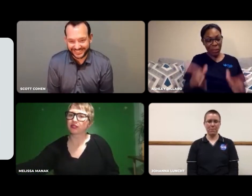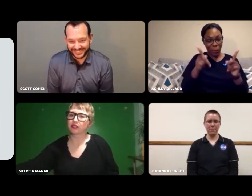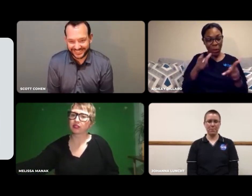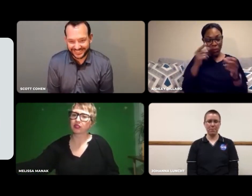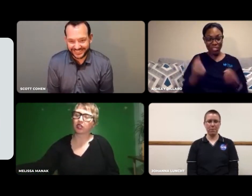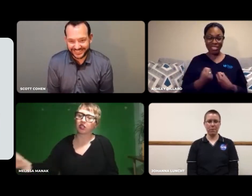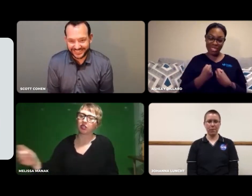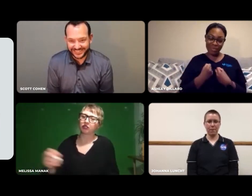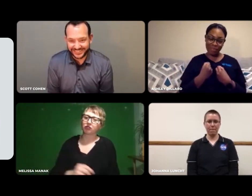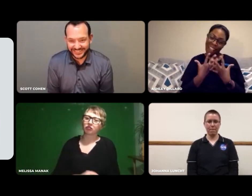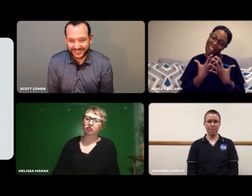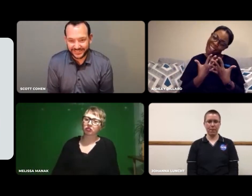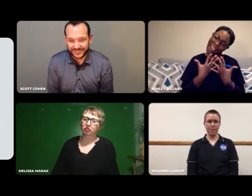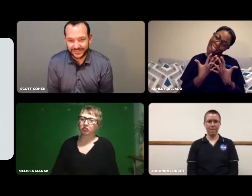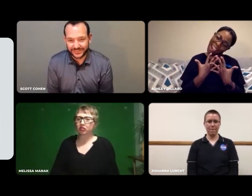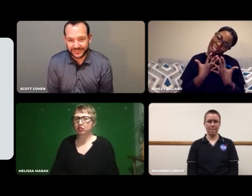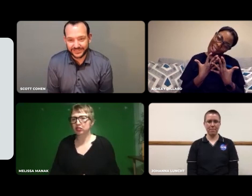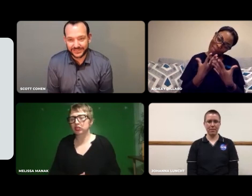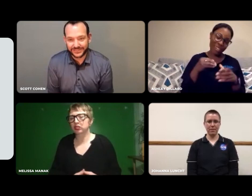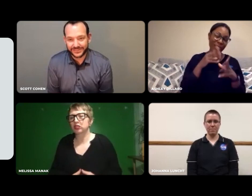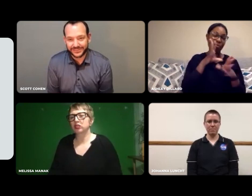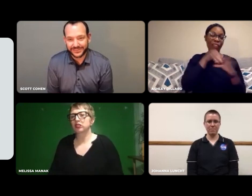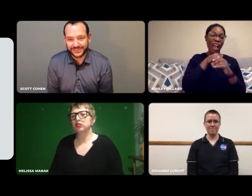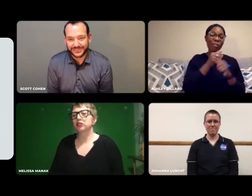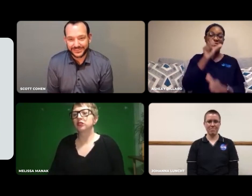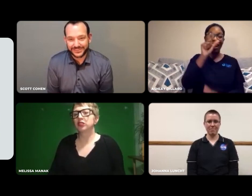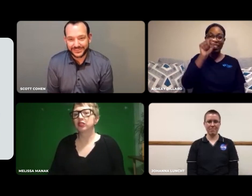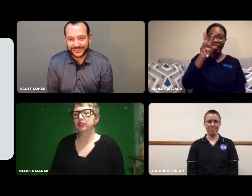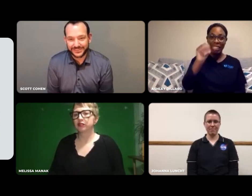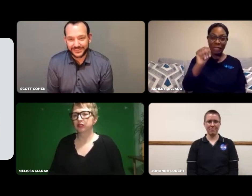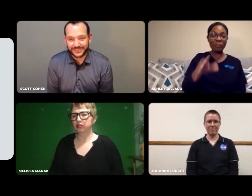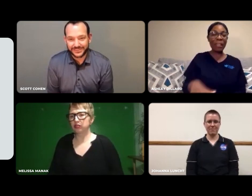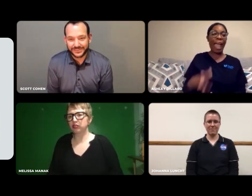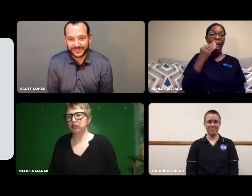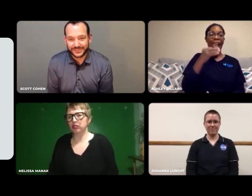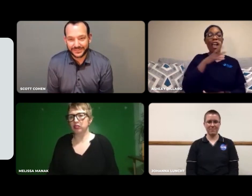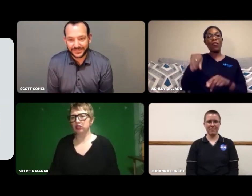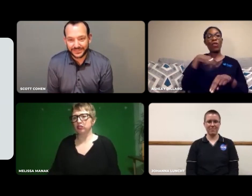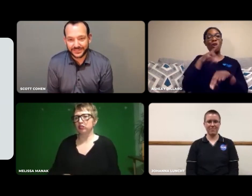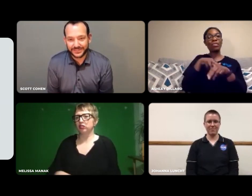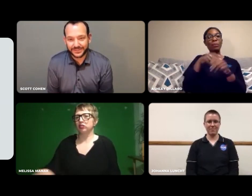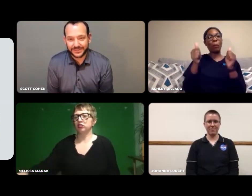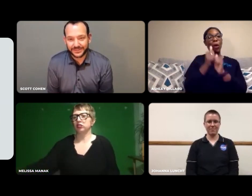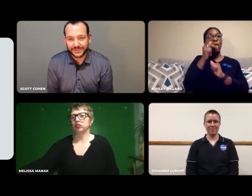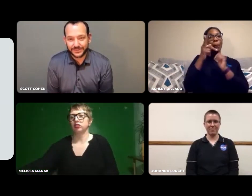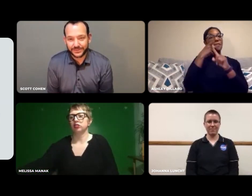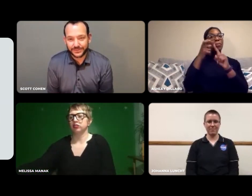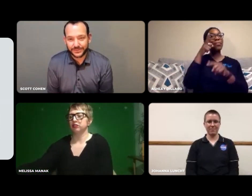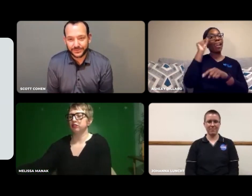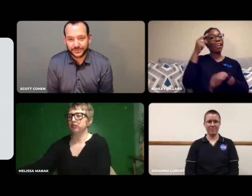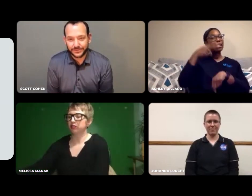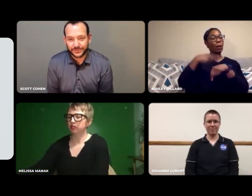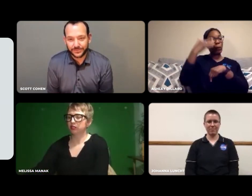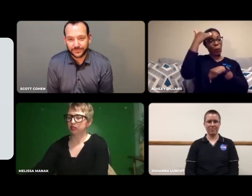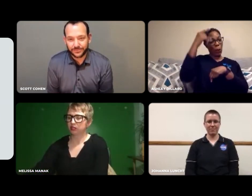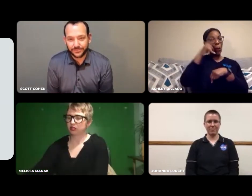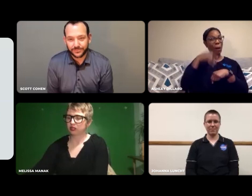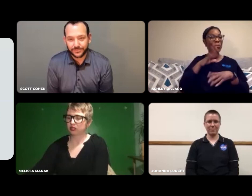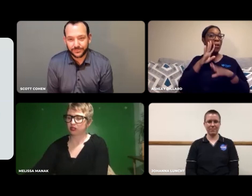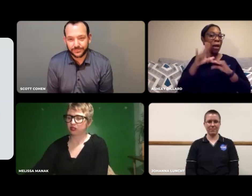The people who inspired me to become involved in STEM, most people at Gallaudet know who